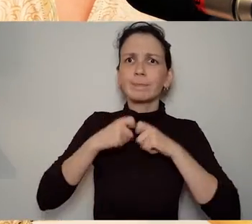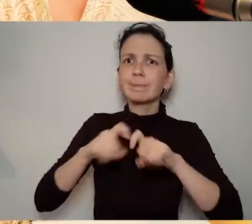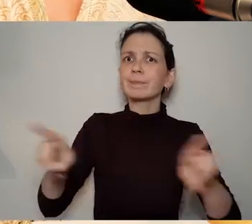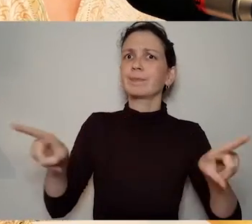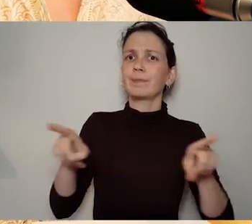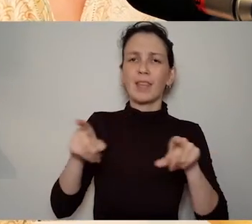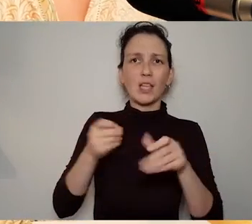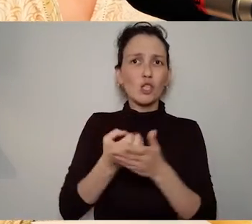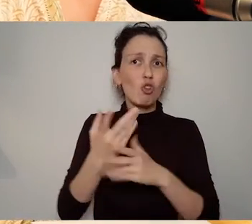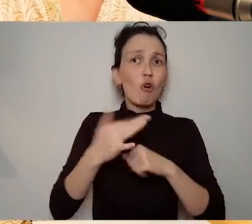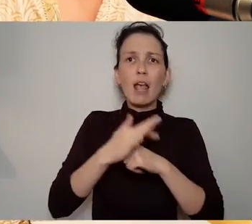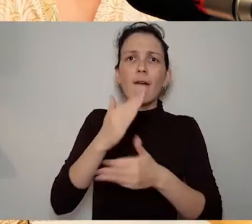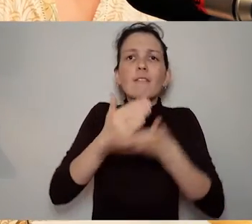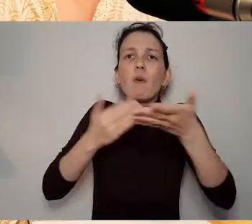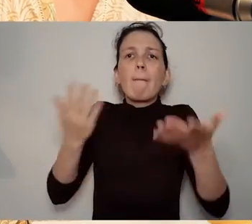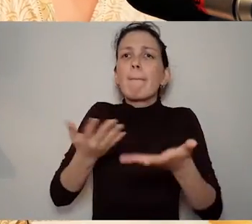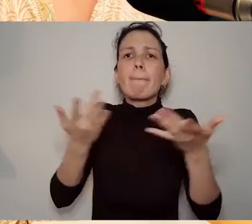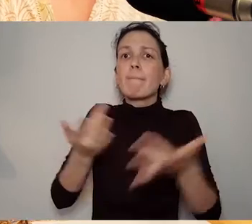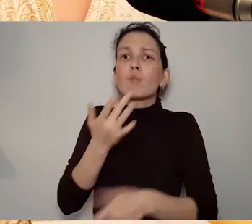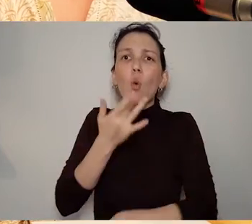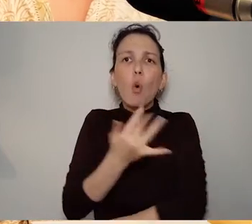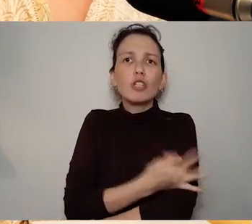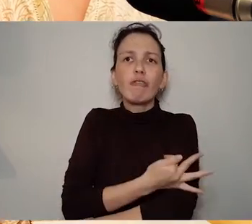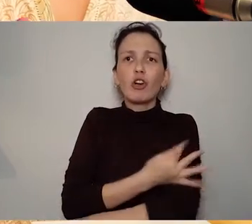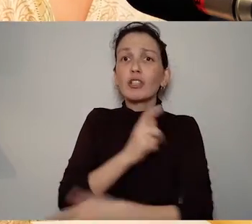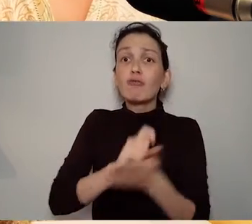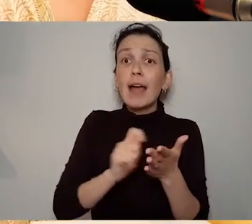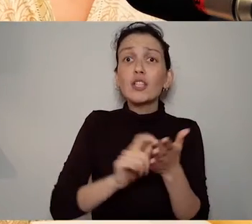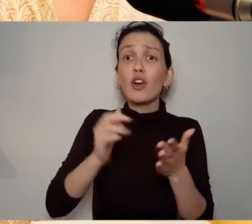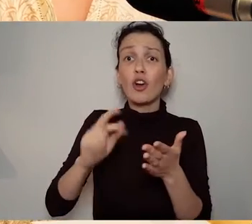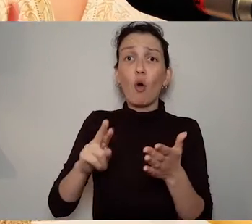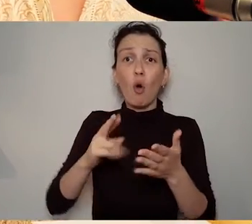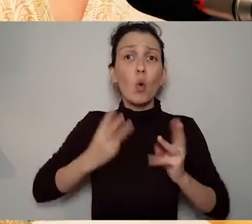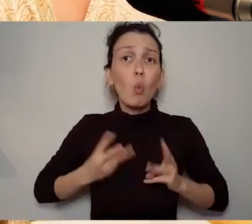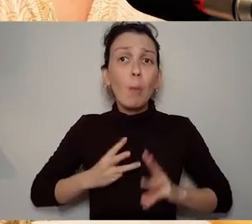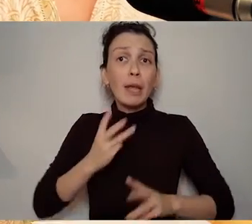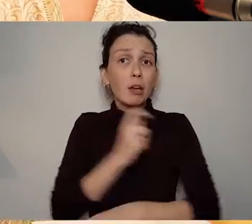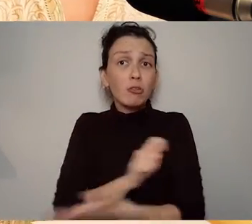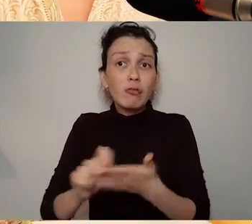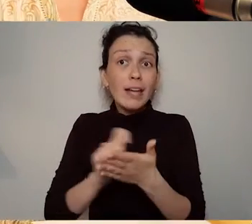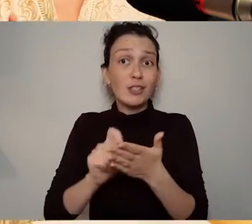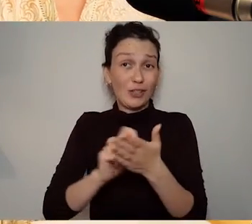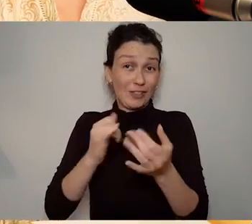doing already and she said okay you need to pair this back this is way too big and how about